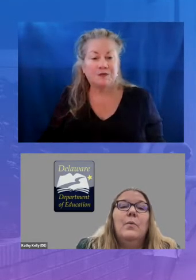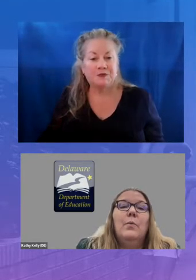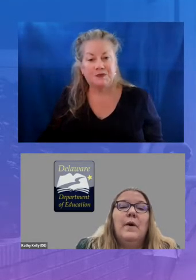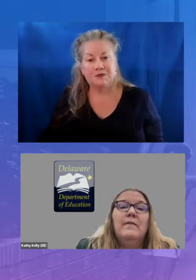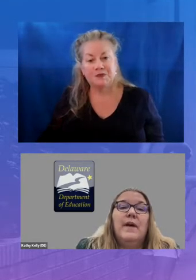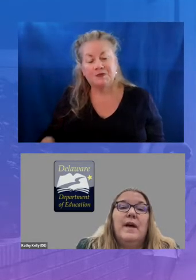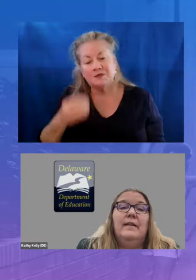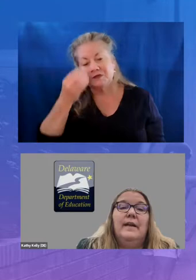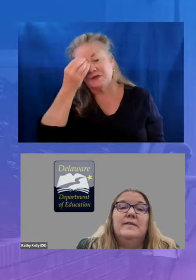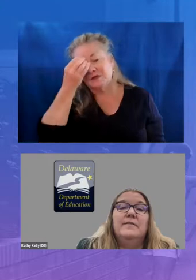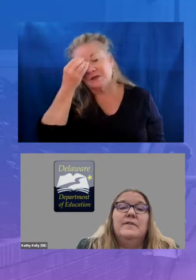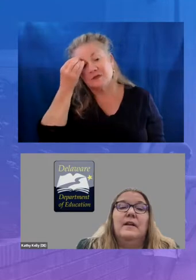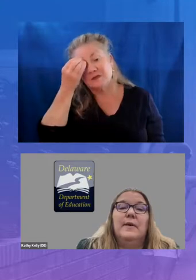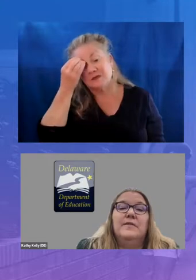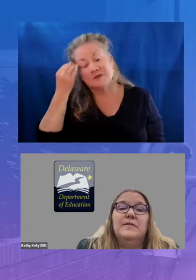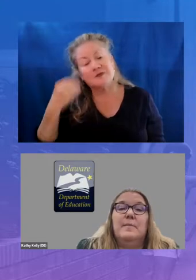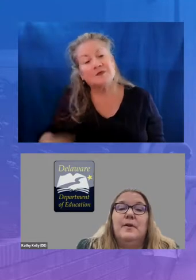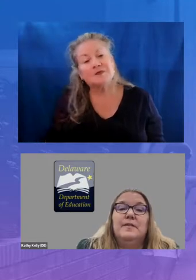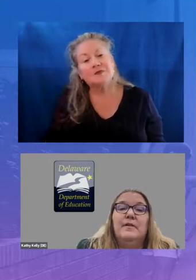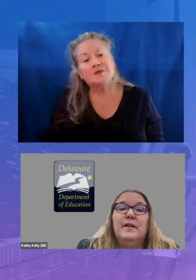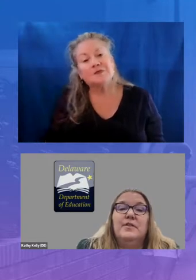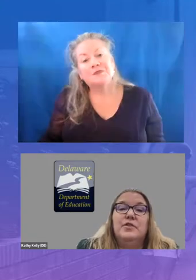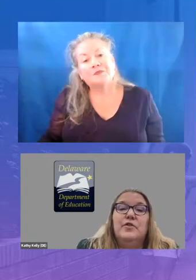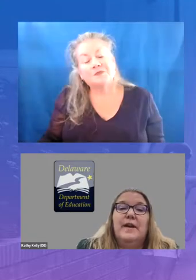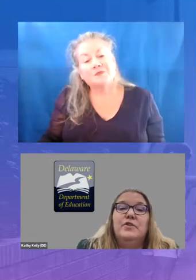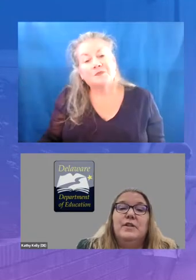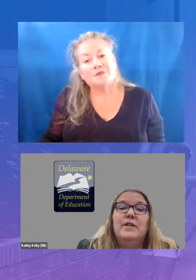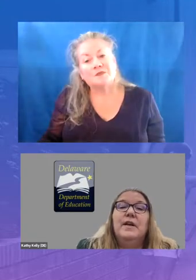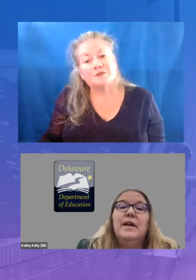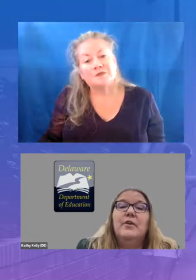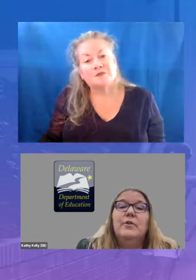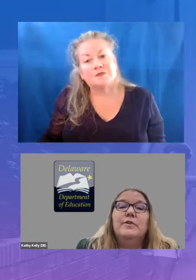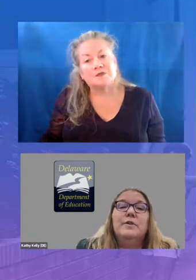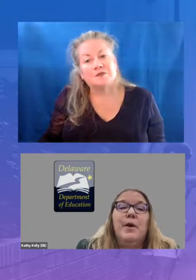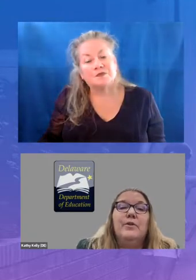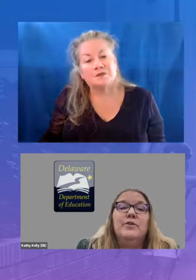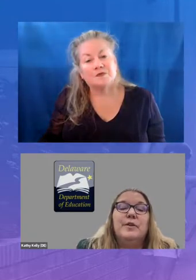one of the highlights of delaware's summer acceleration strategy includes the partnership